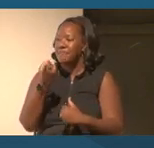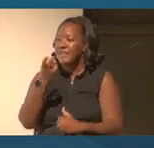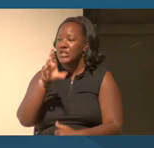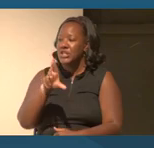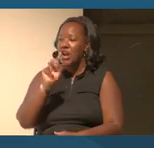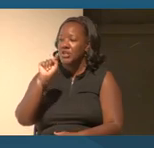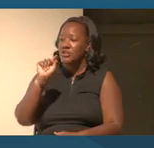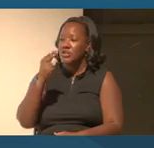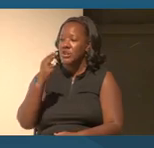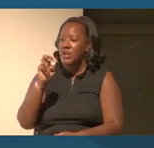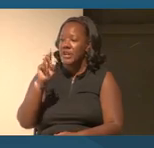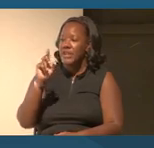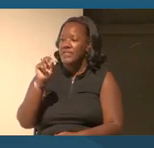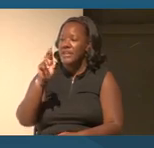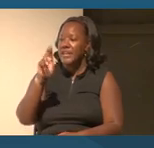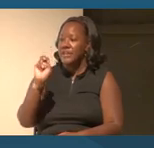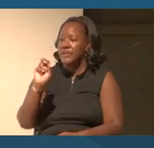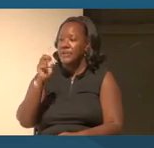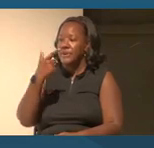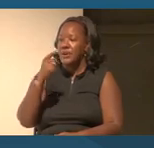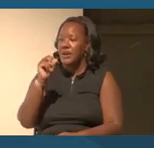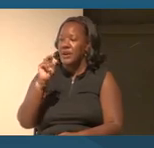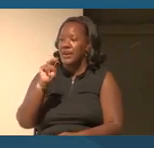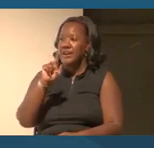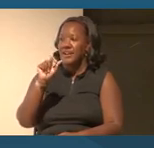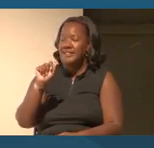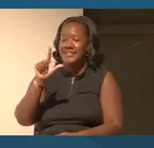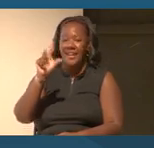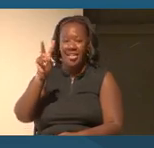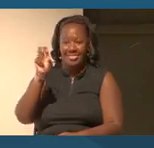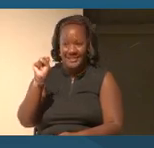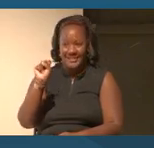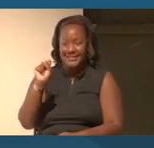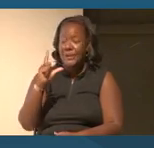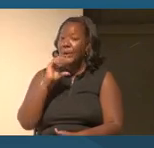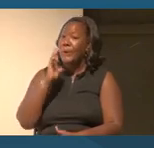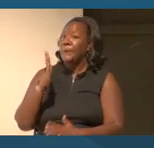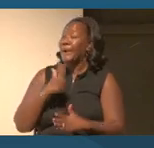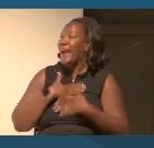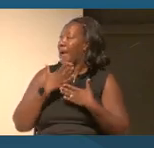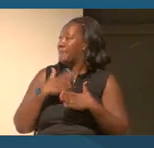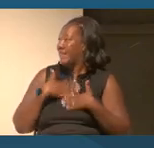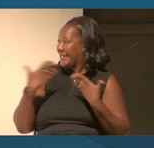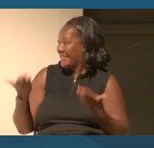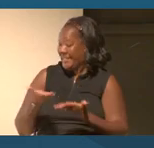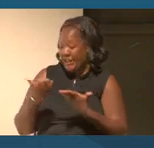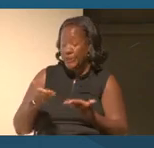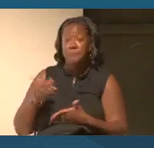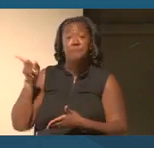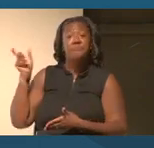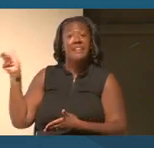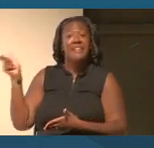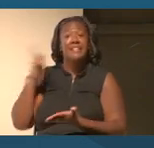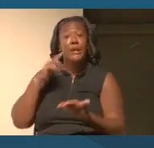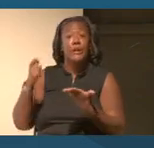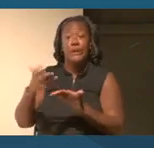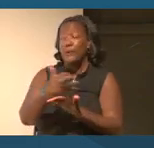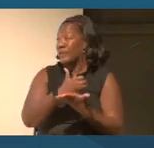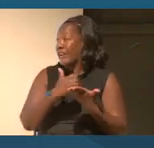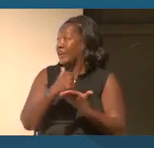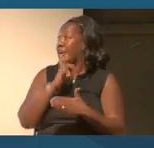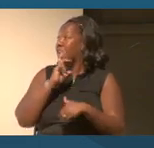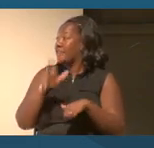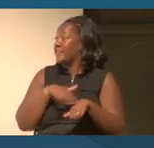And we're happy to have Theo here, who is a curator at the National Museum of American